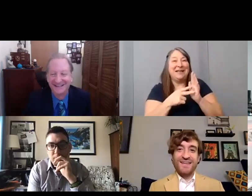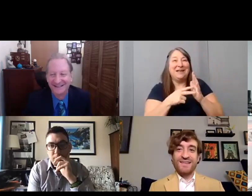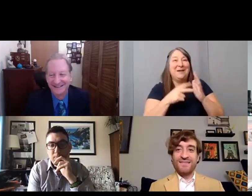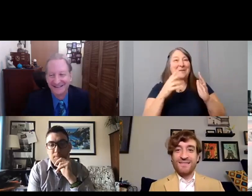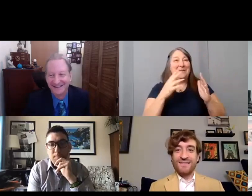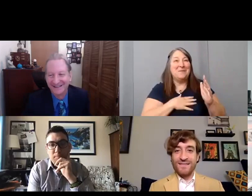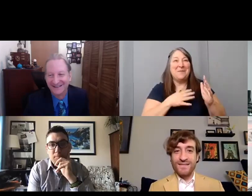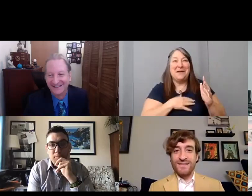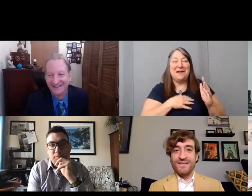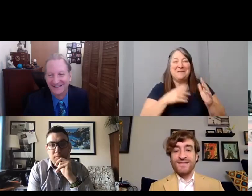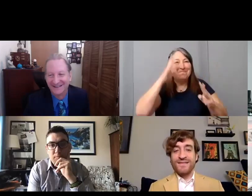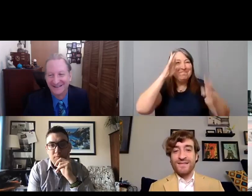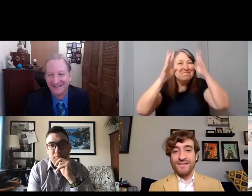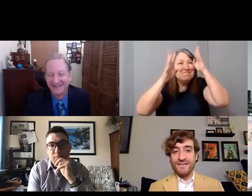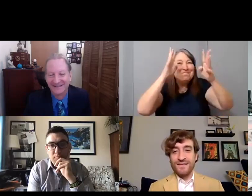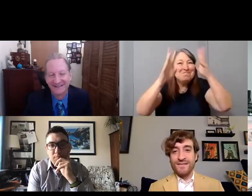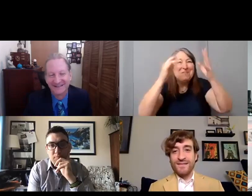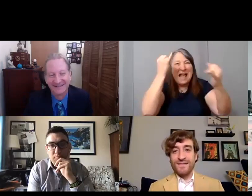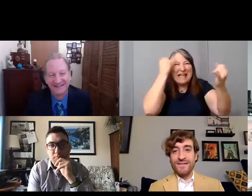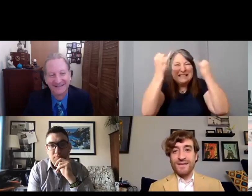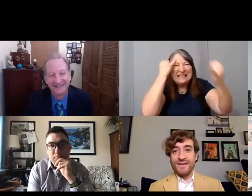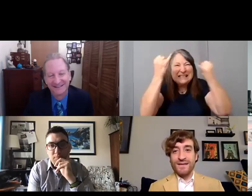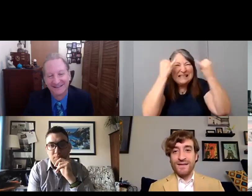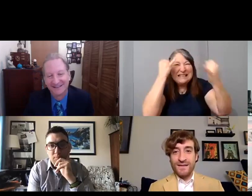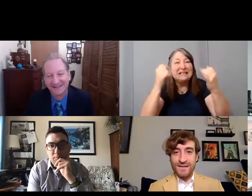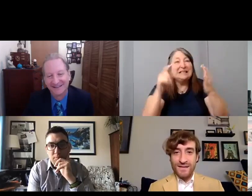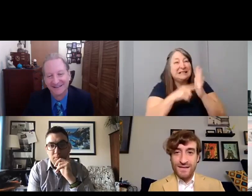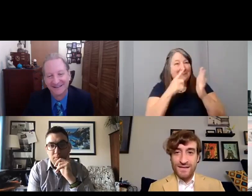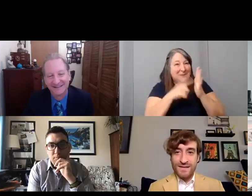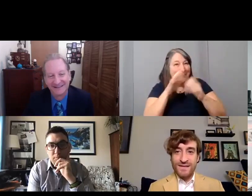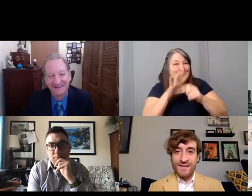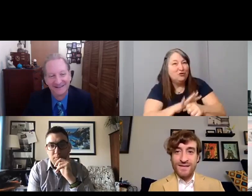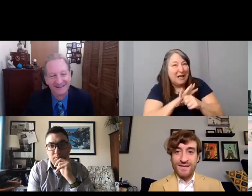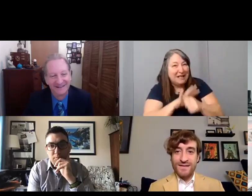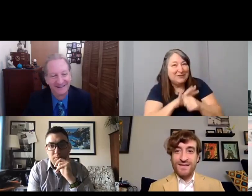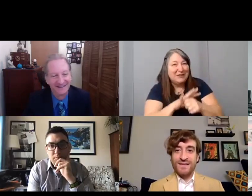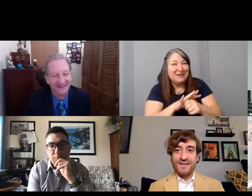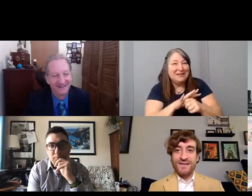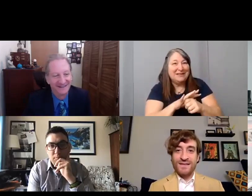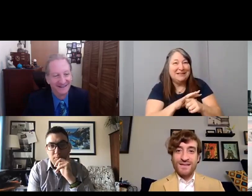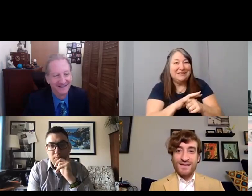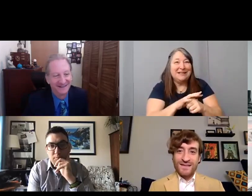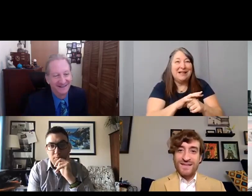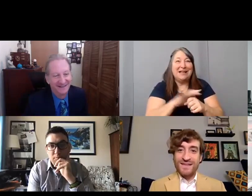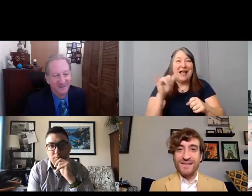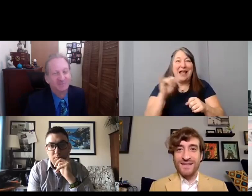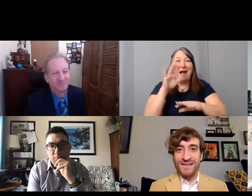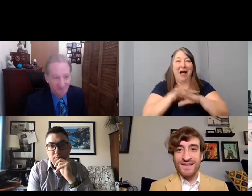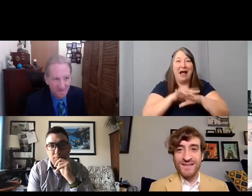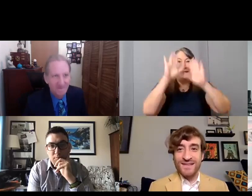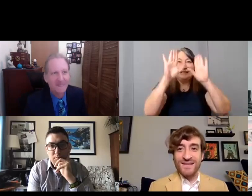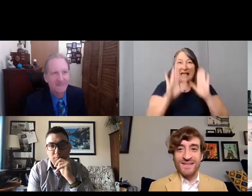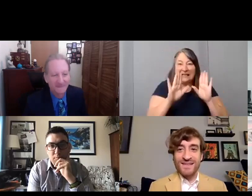and sometimes it can be stressful. You’re like on Sunday, and it's crunch time, and